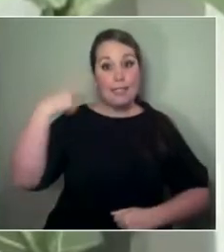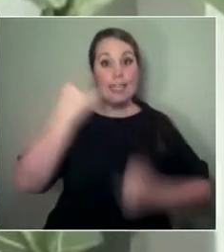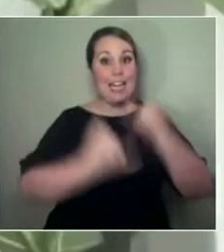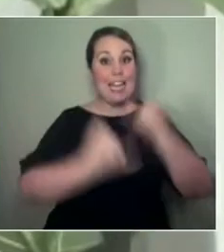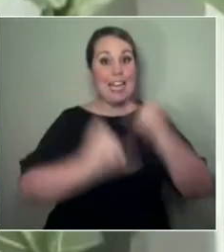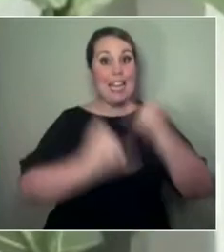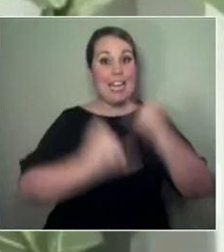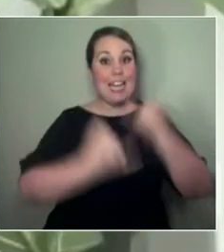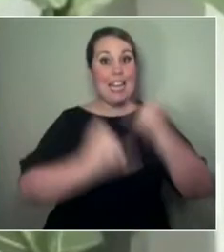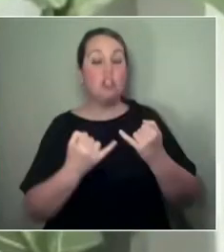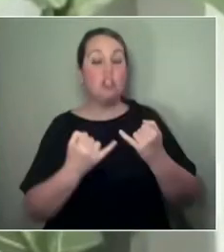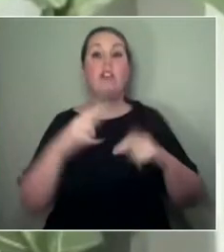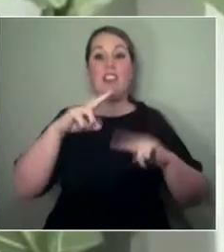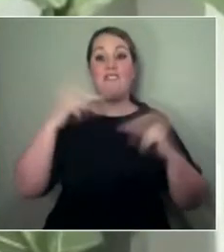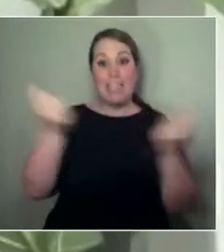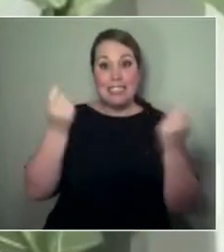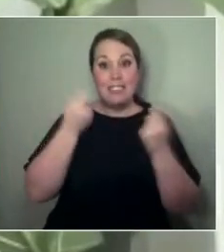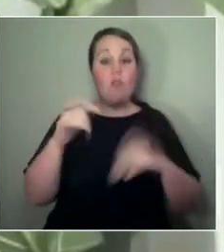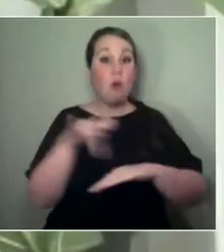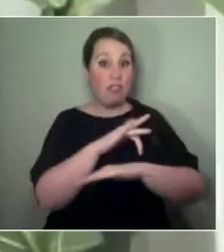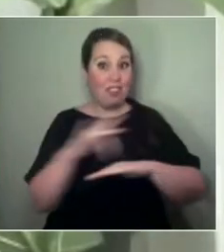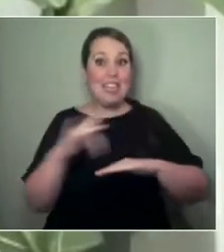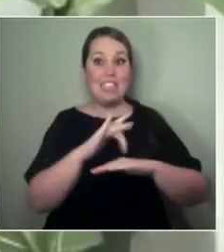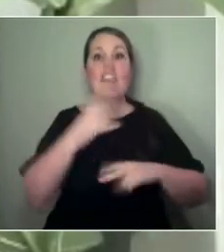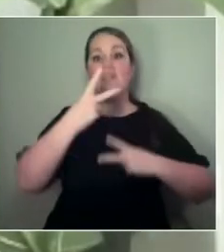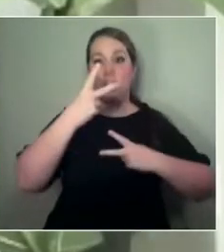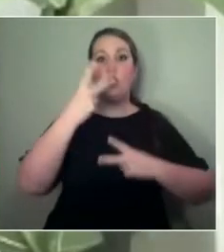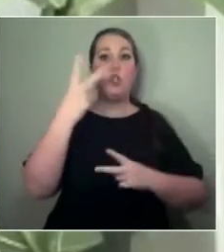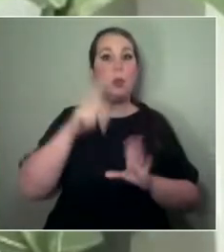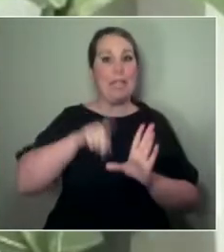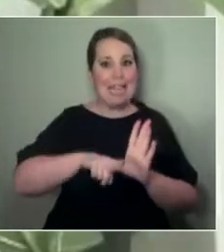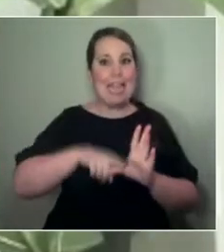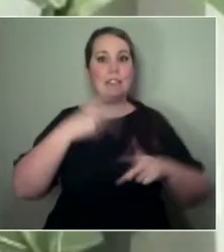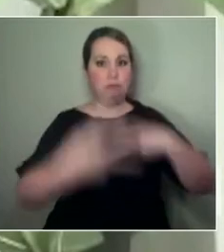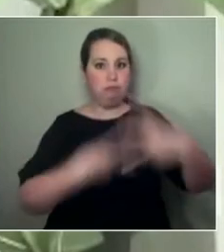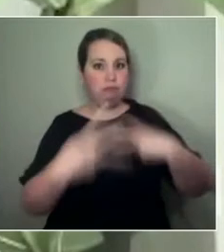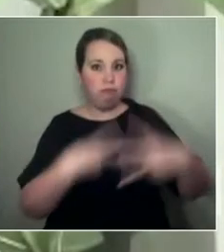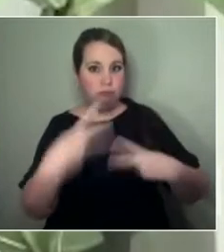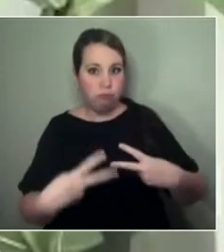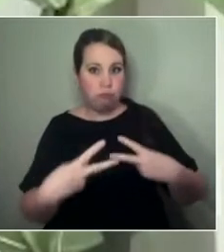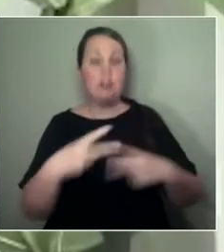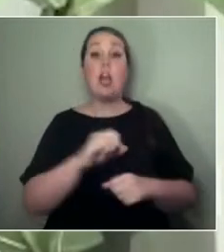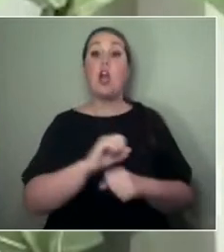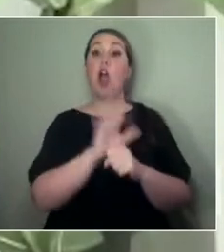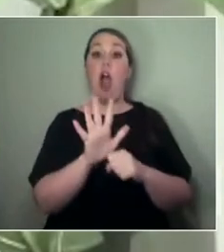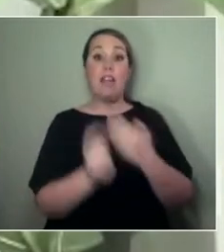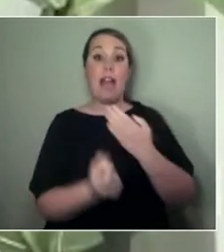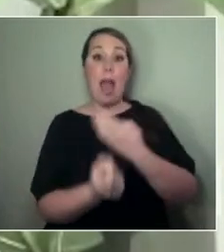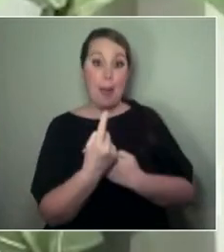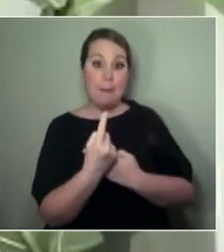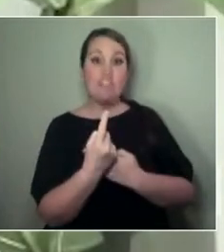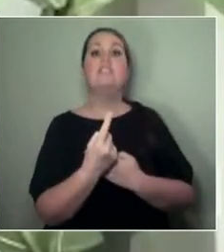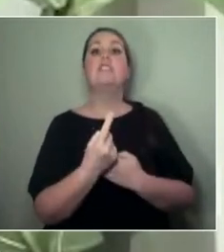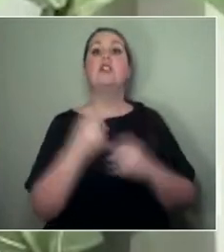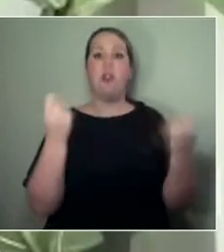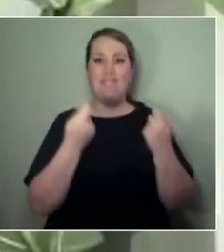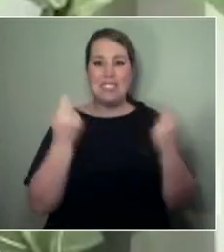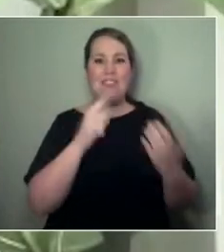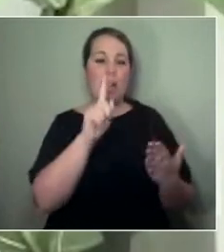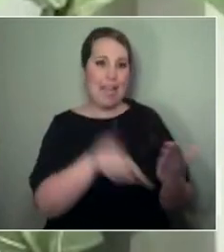During the pandemic, we pivoted. Well, first we cancelled the festival and then we pivoted and created a concept touring commissioning project,